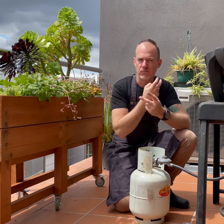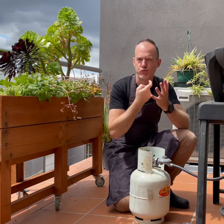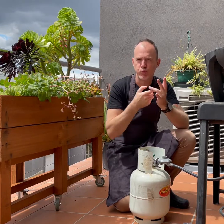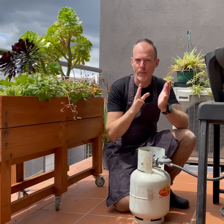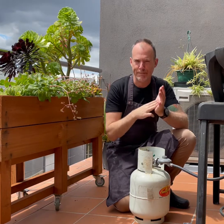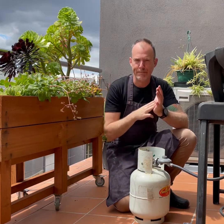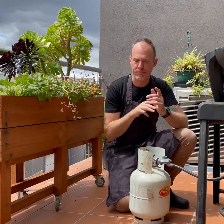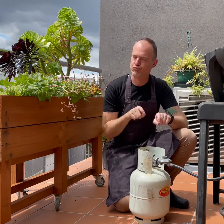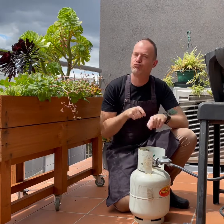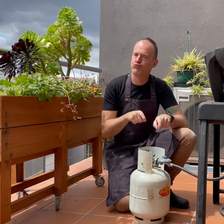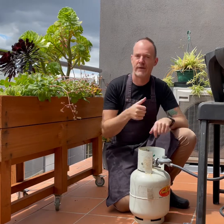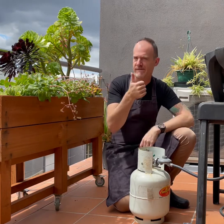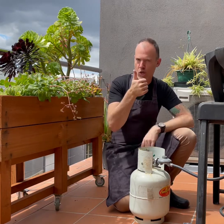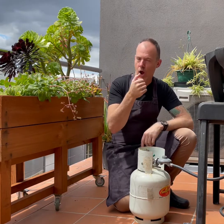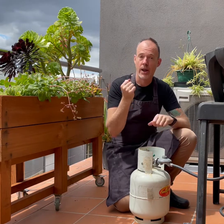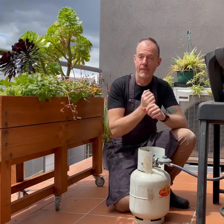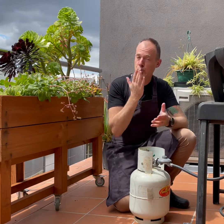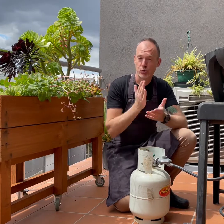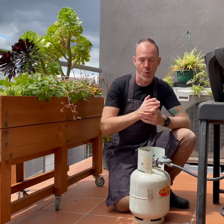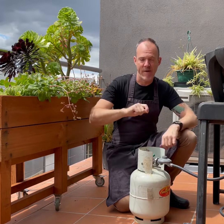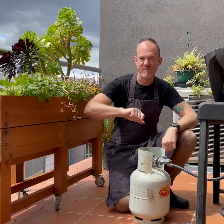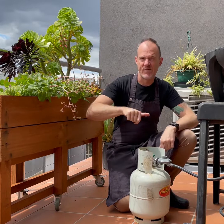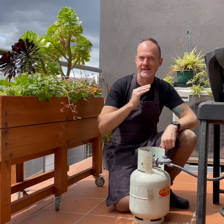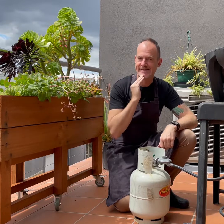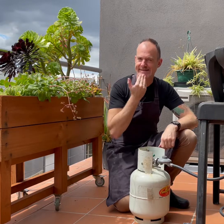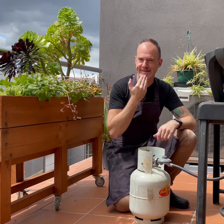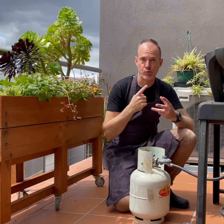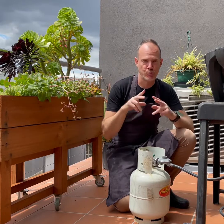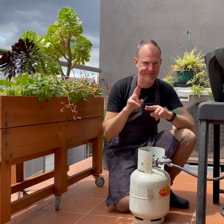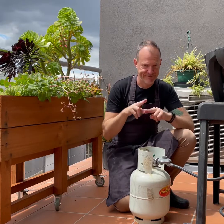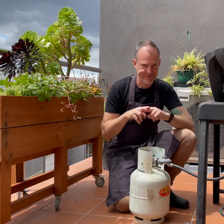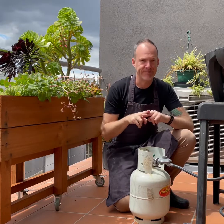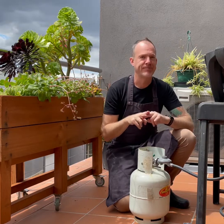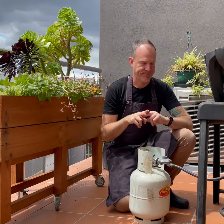It will be fine, but make sure you have sealed it off tight.